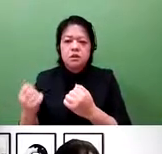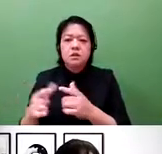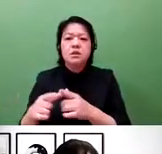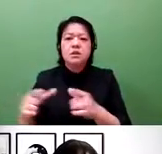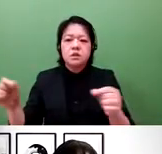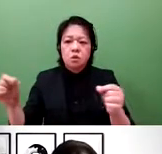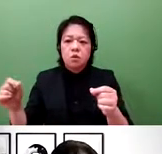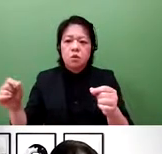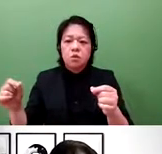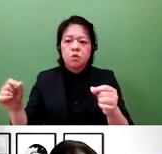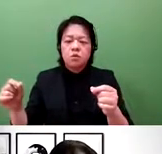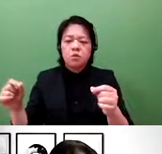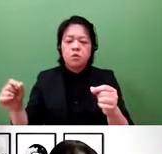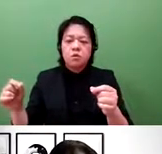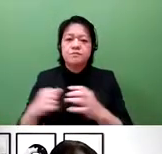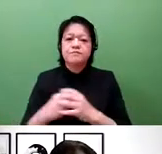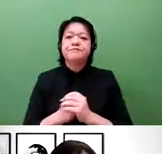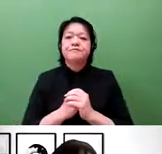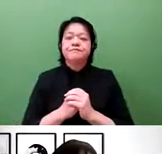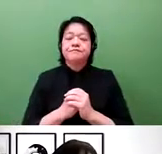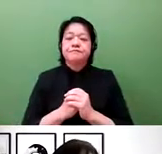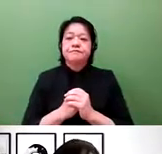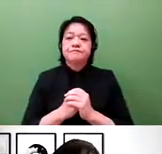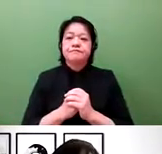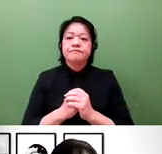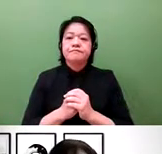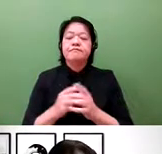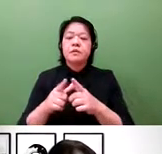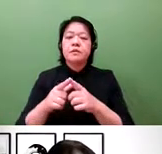that is basically taken. Enhance.